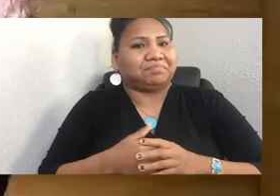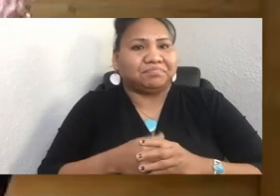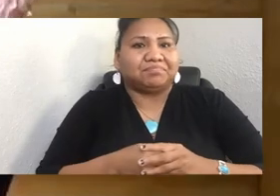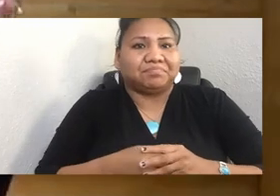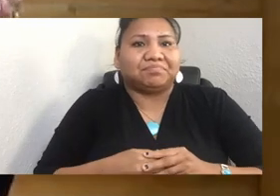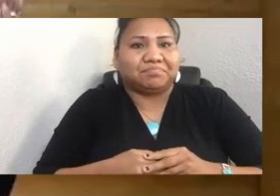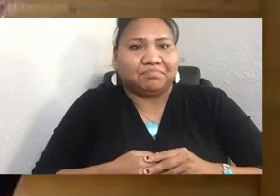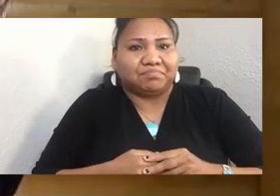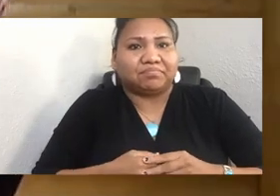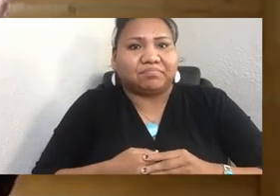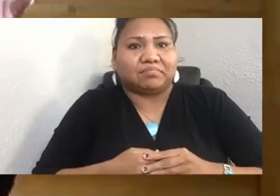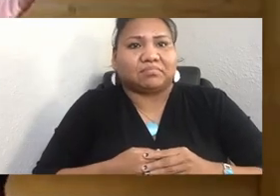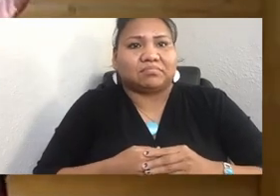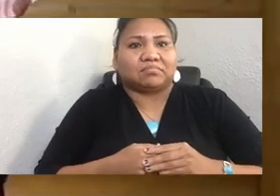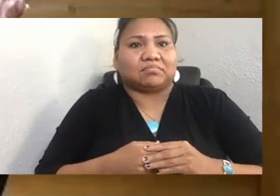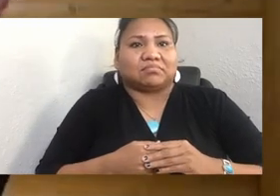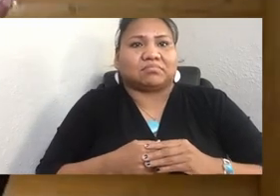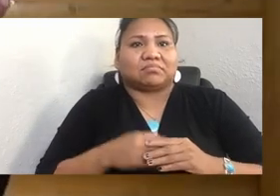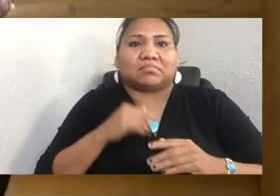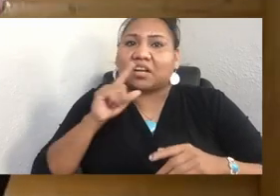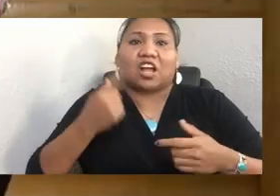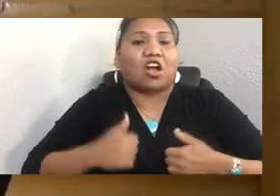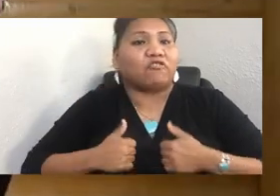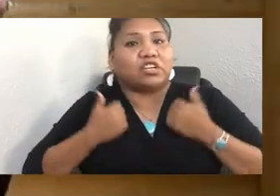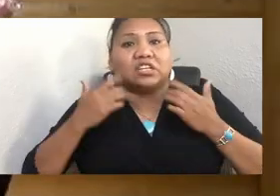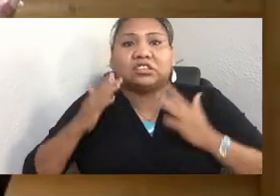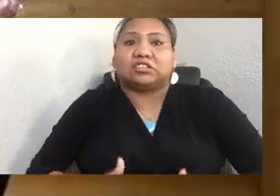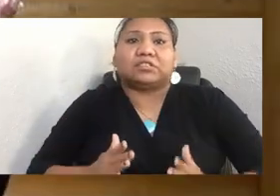It was not just a survival ..